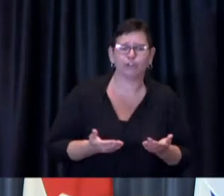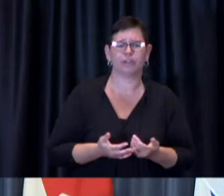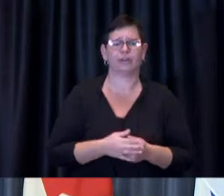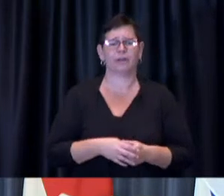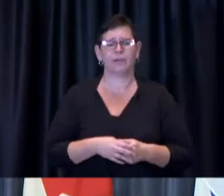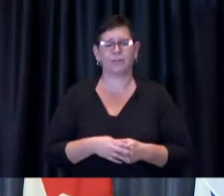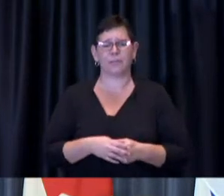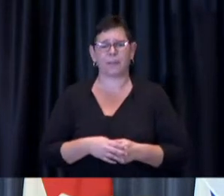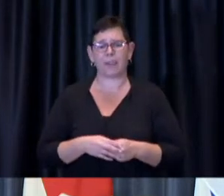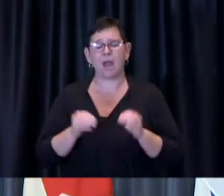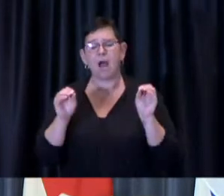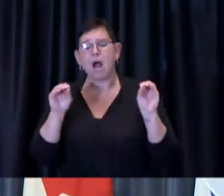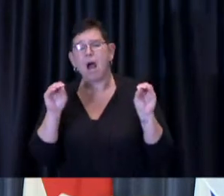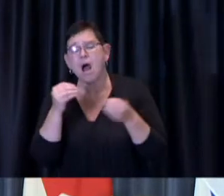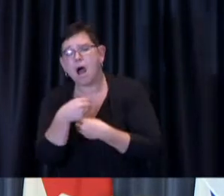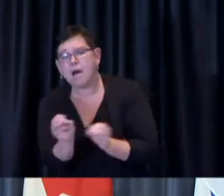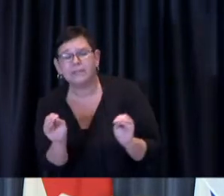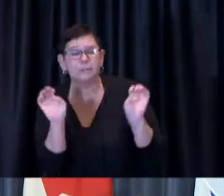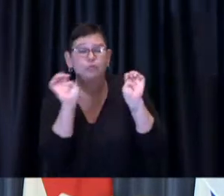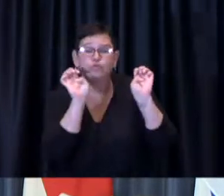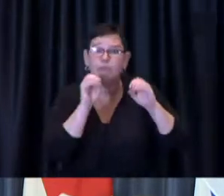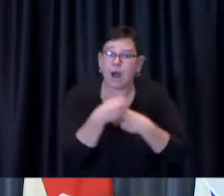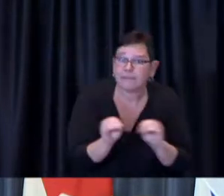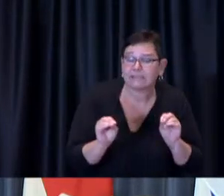Technology Services, Facility, Facilities Management